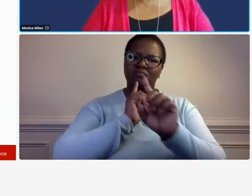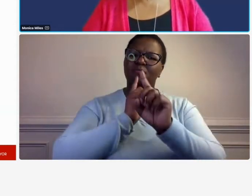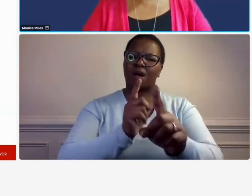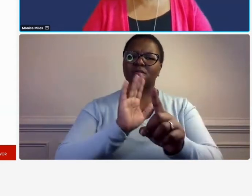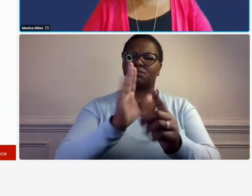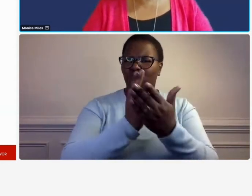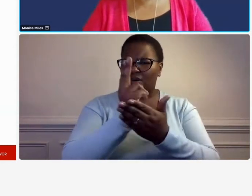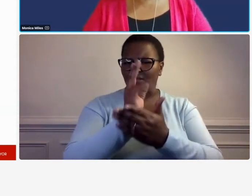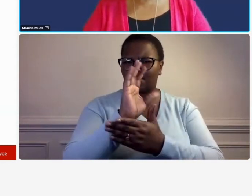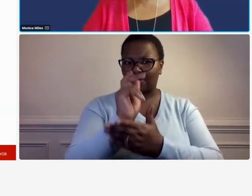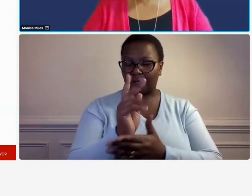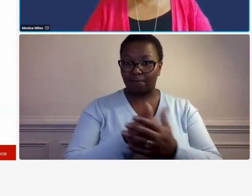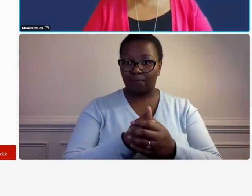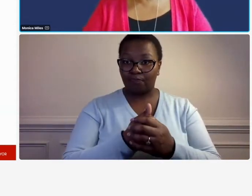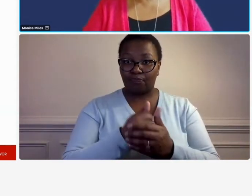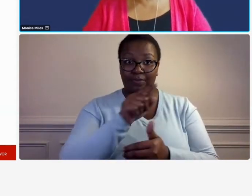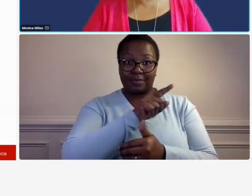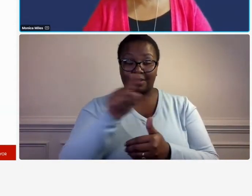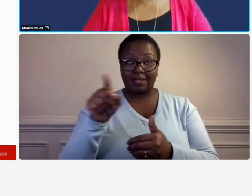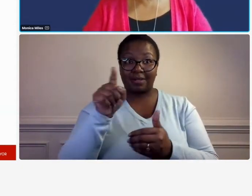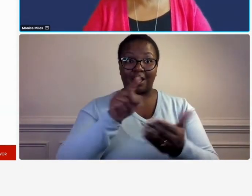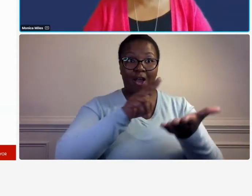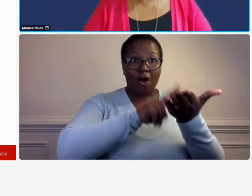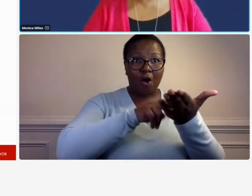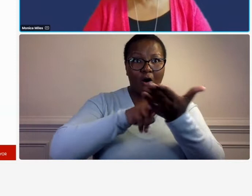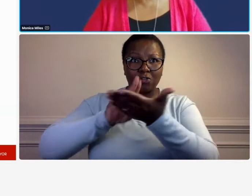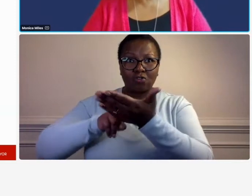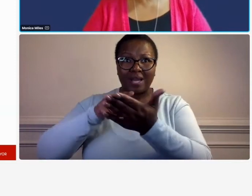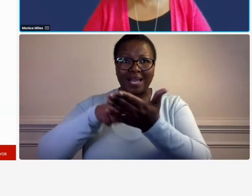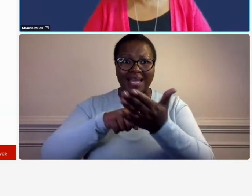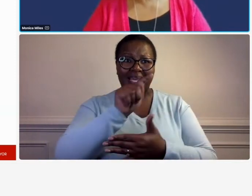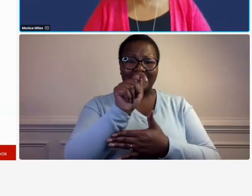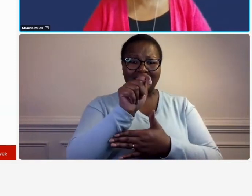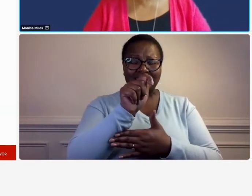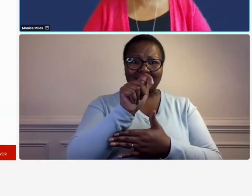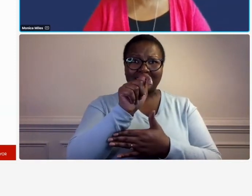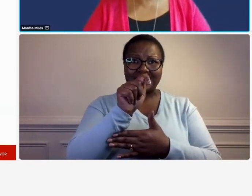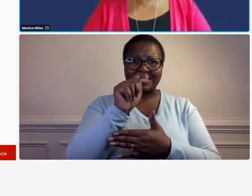read every word of the terms and conditions of your contract or subcontract